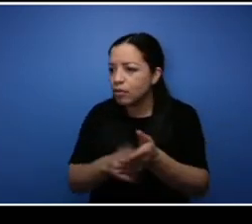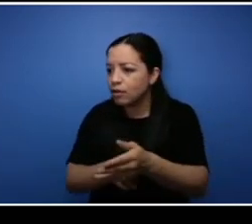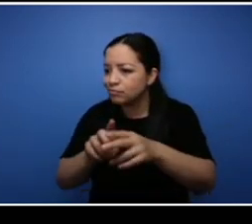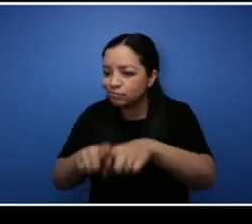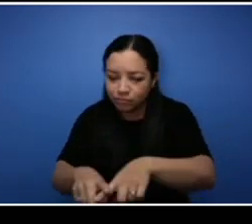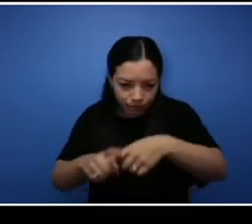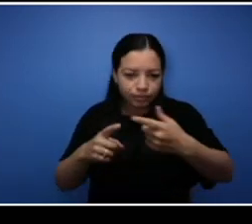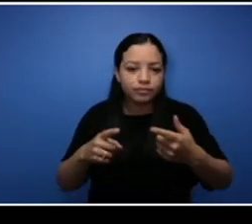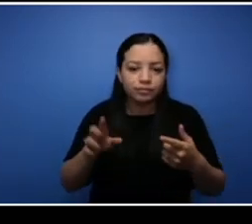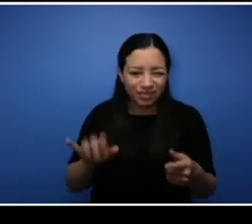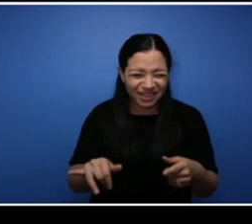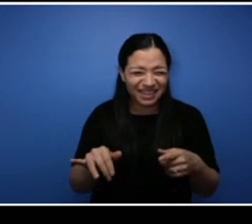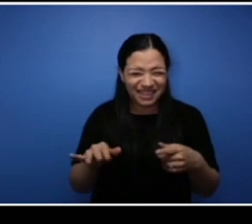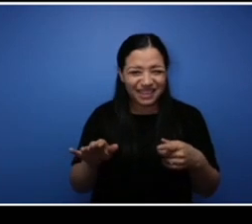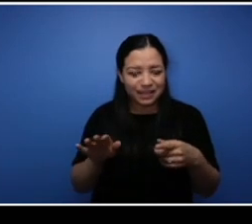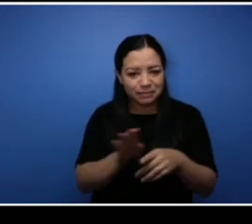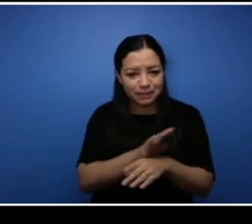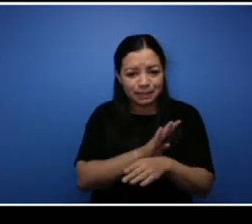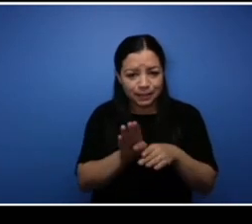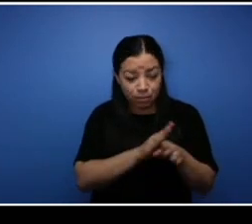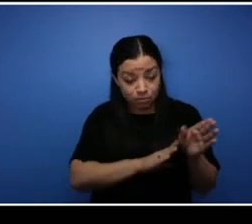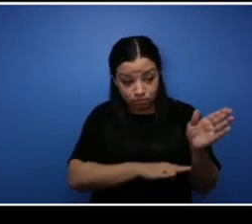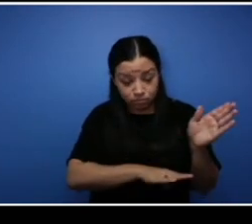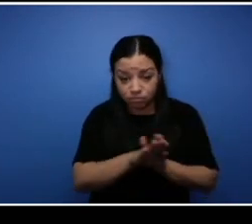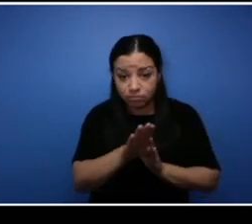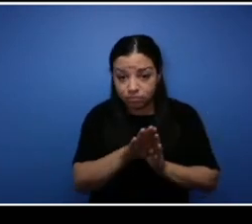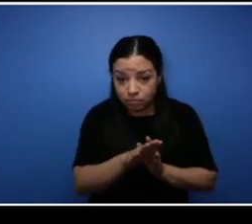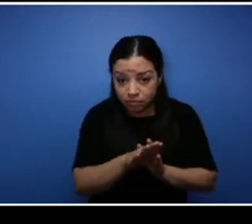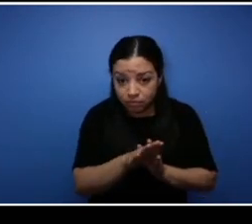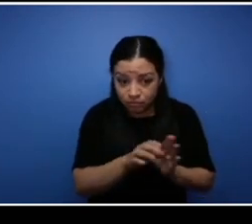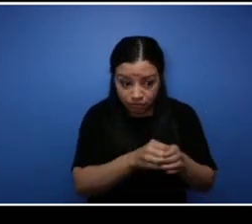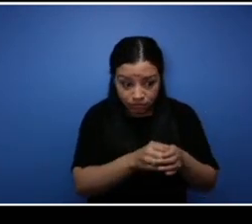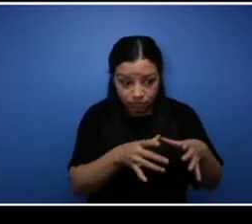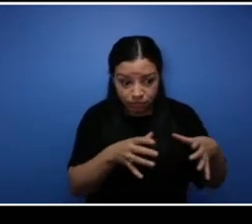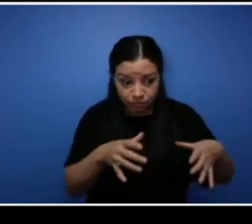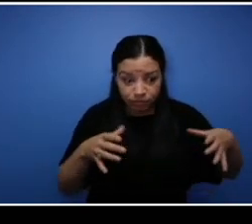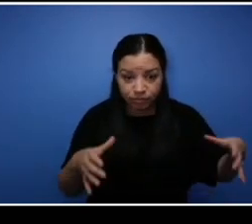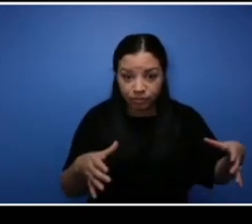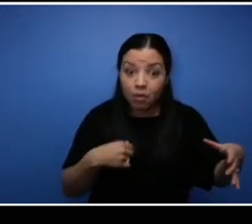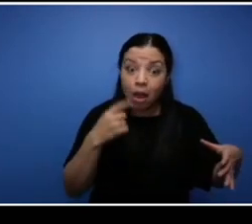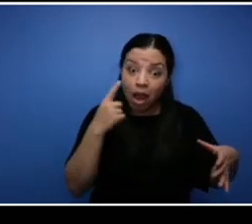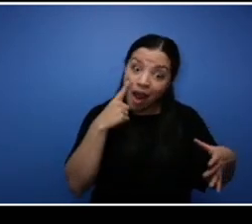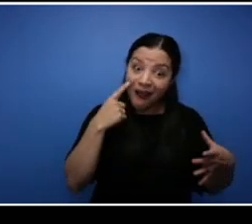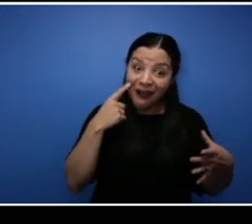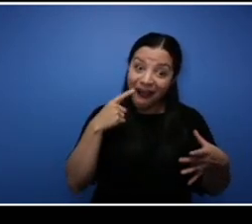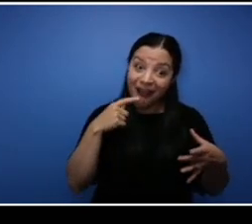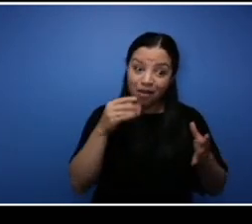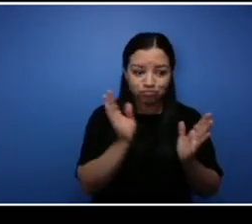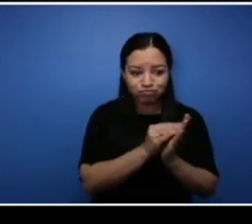of things. You know basically, we thought we were keeping track of you know bid and